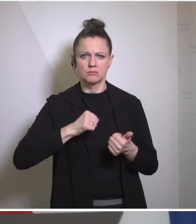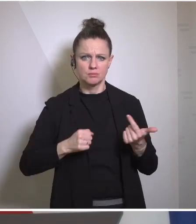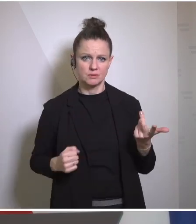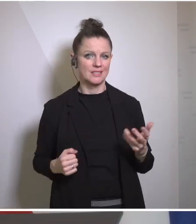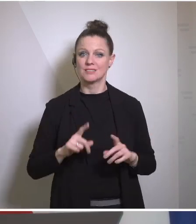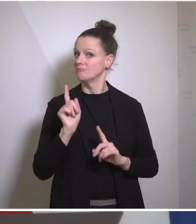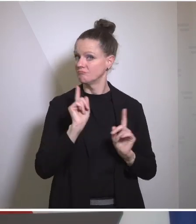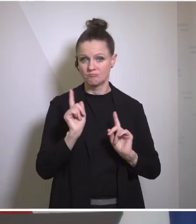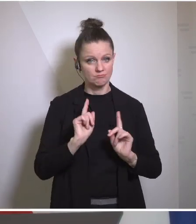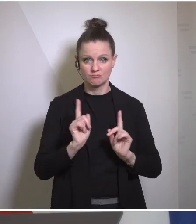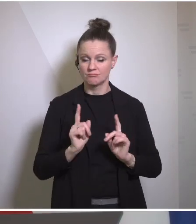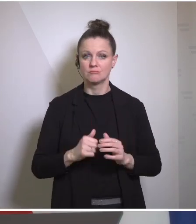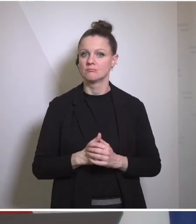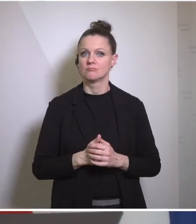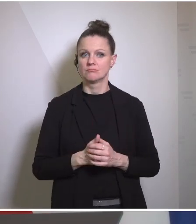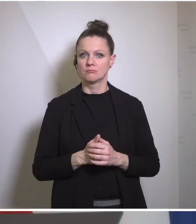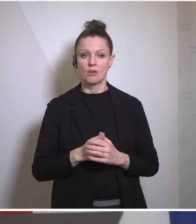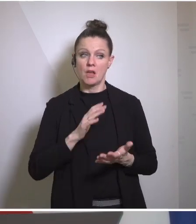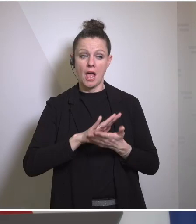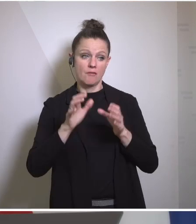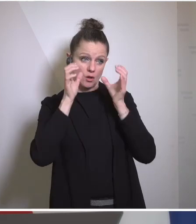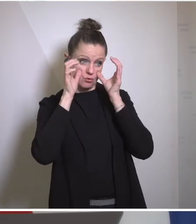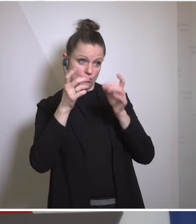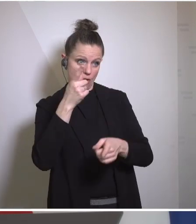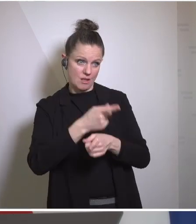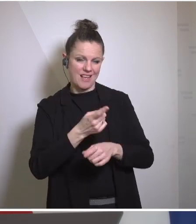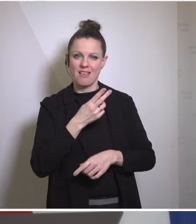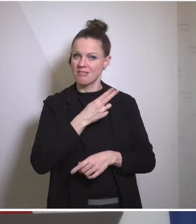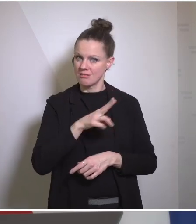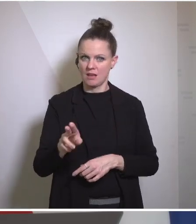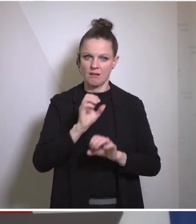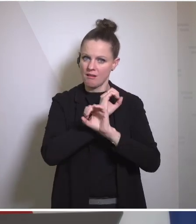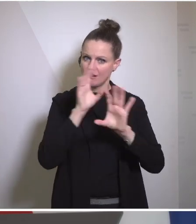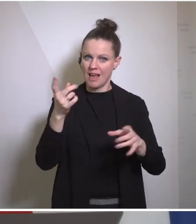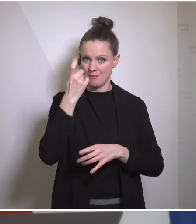stand by idly and simply watch on we have a very clear position and that is not new this is not